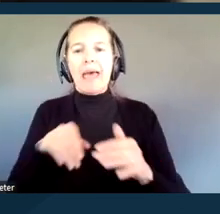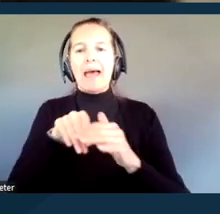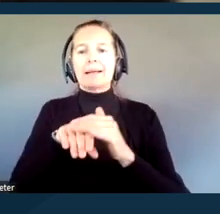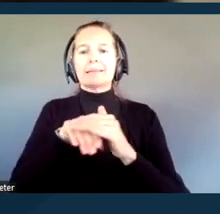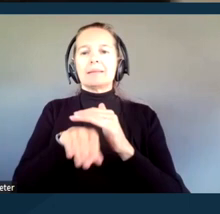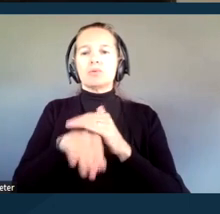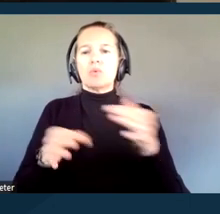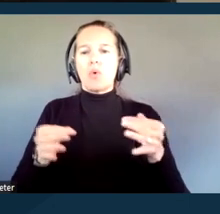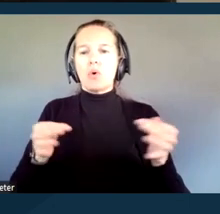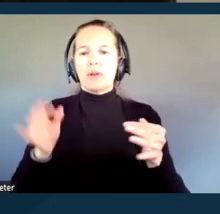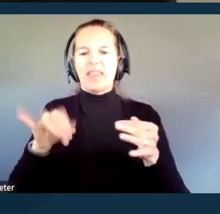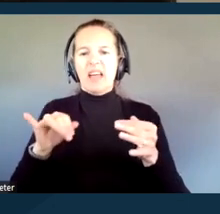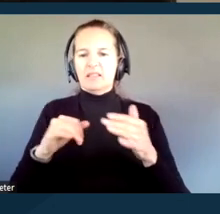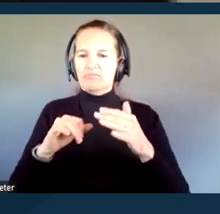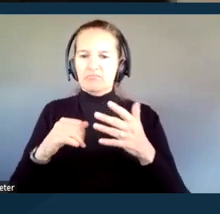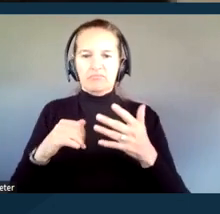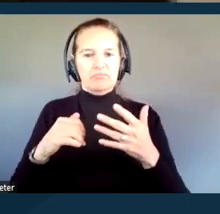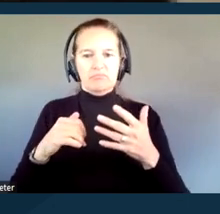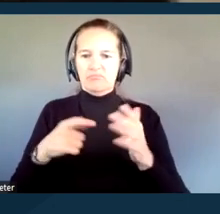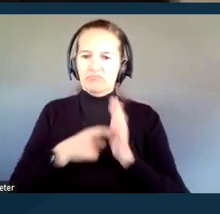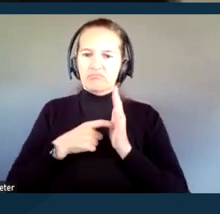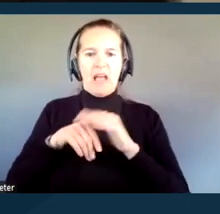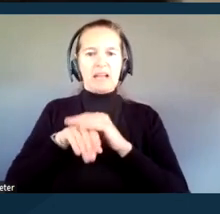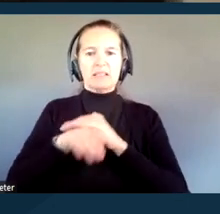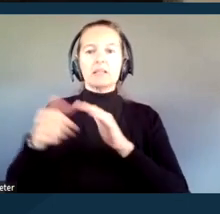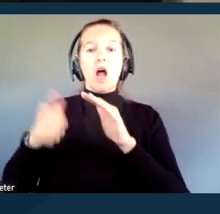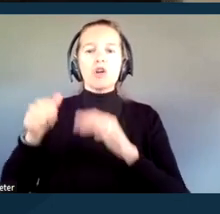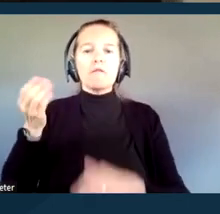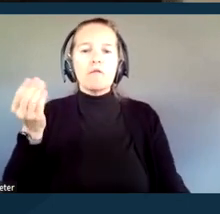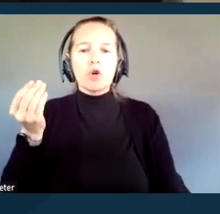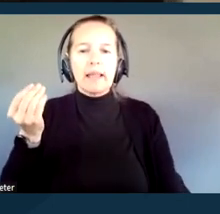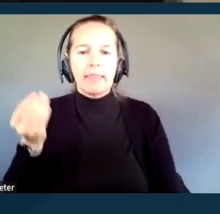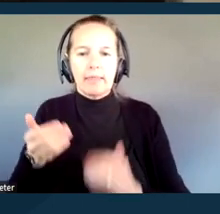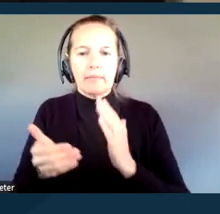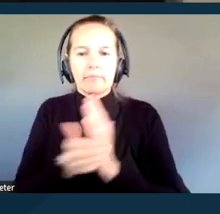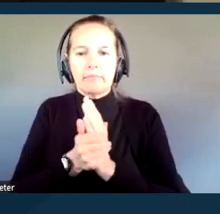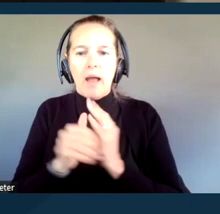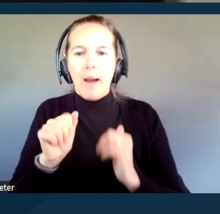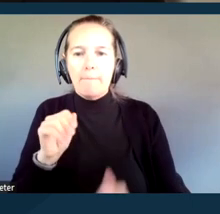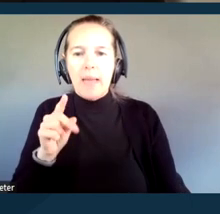under the 40th Amendment. And so that means that anyone, including members of the public,